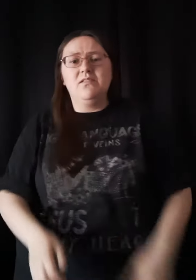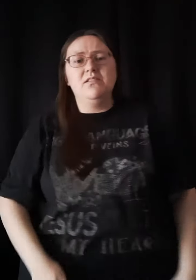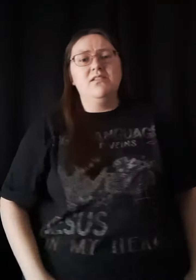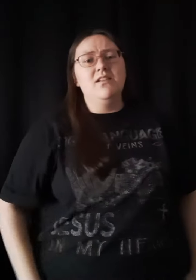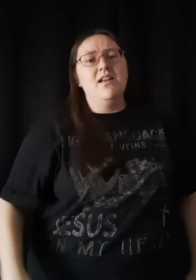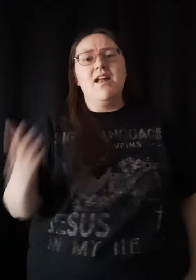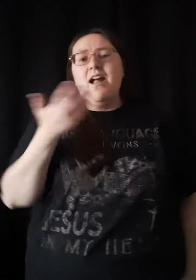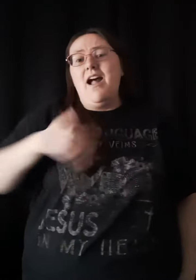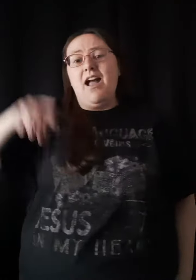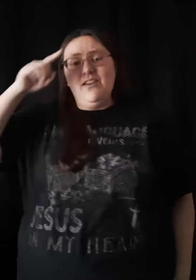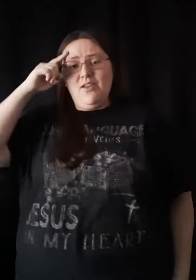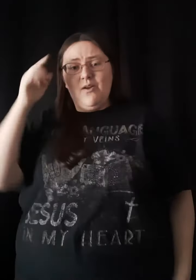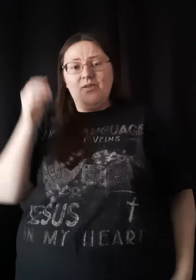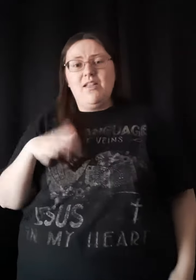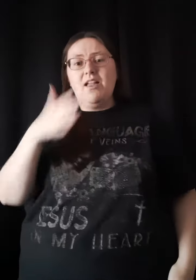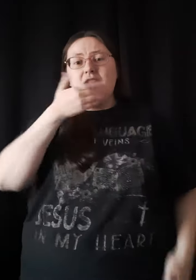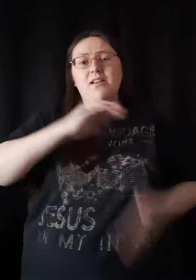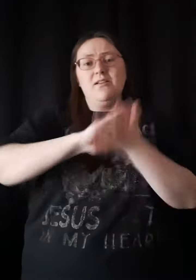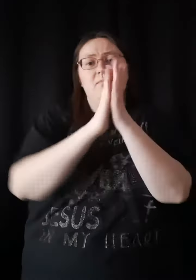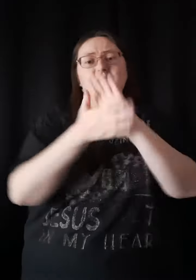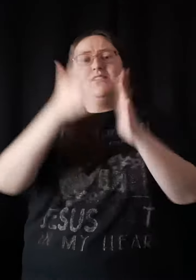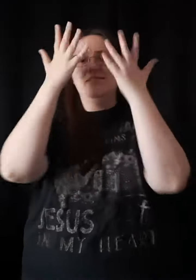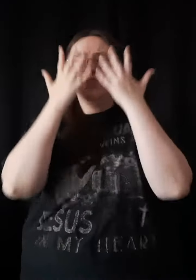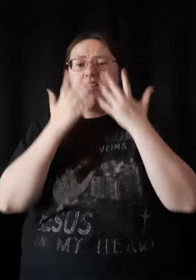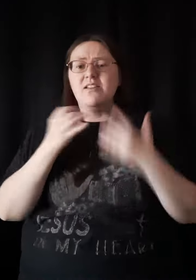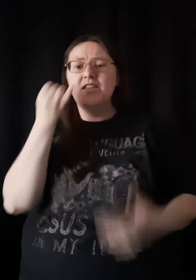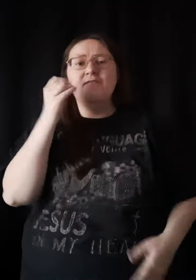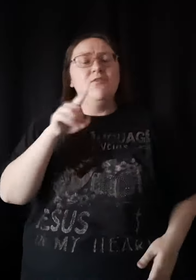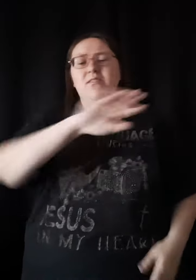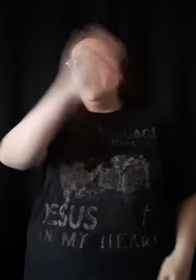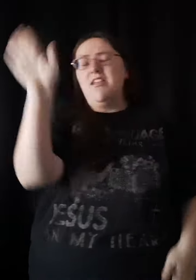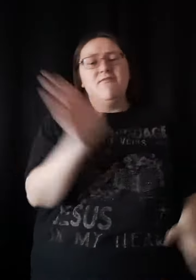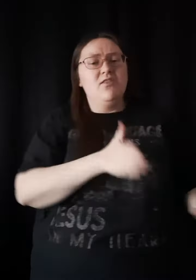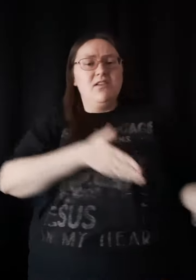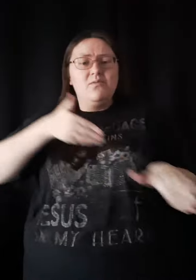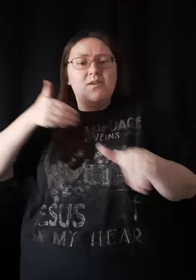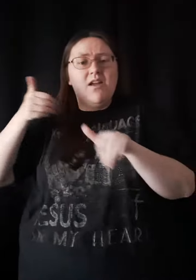I know it'll be sadder If you never hit the road